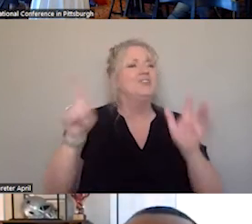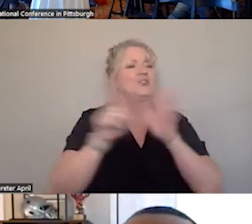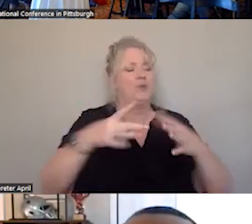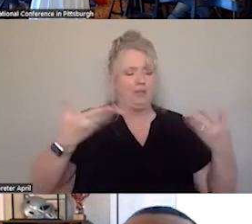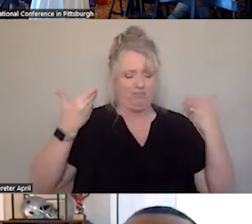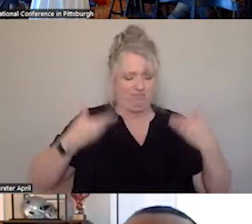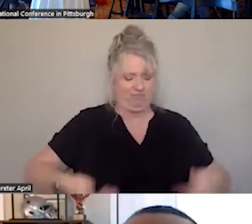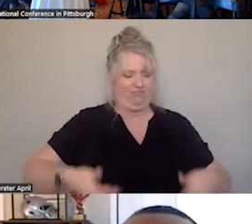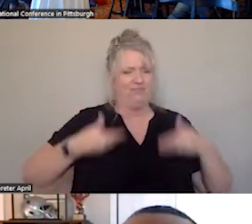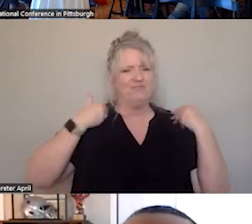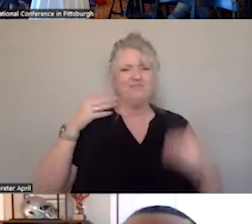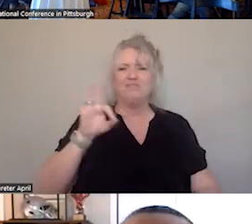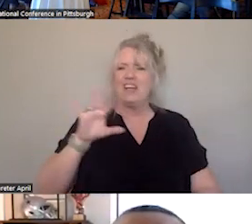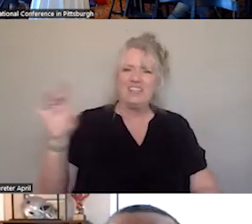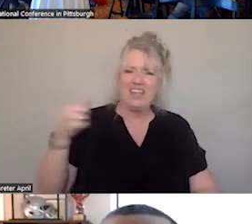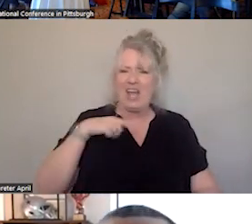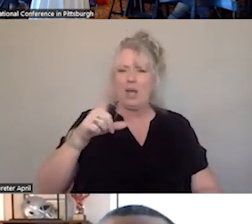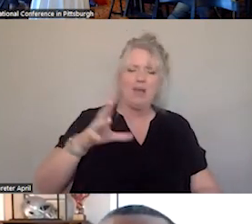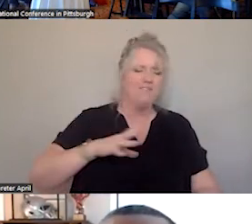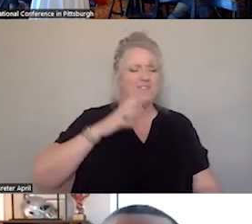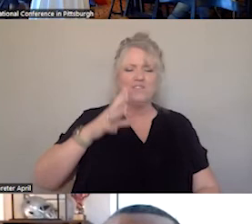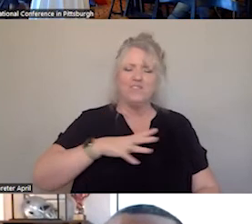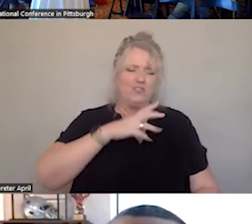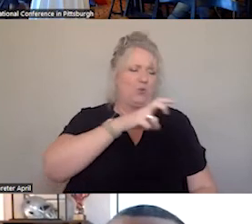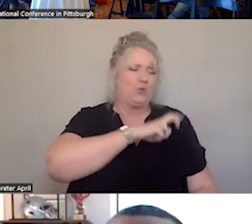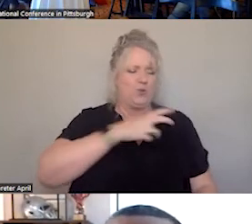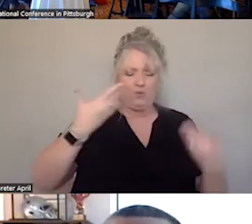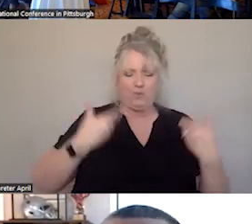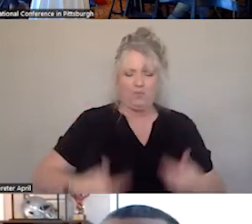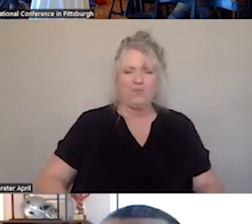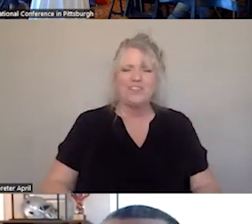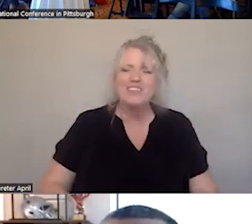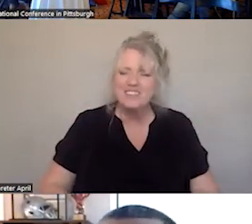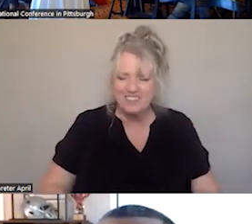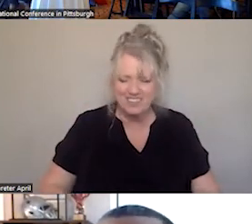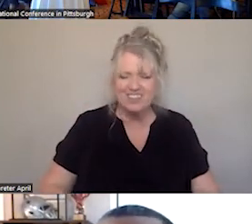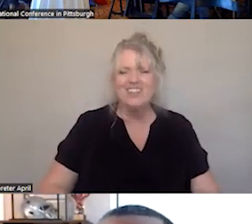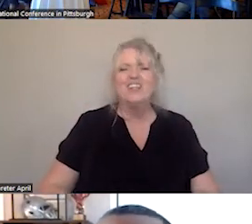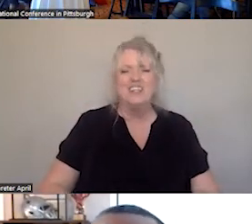SO I AM READY TO GO. IN THE OFFICIAL UNIFORM. >> YEAH, AS, PARTICIPATING ON THE HOT SEE,